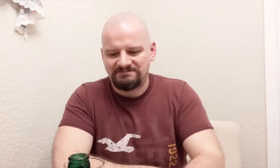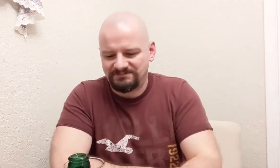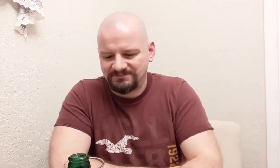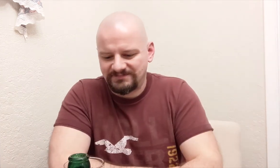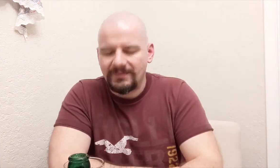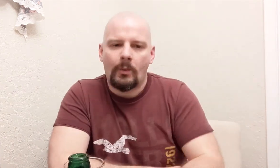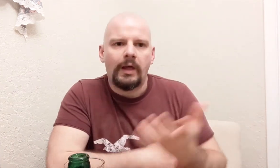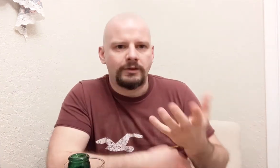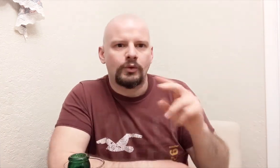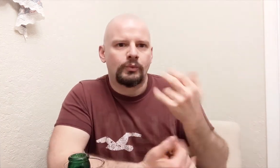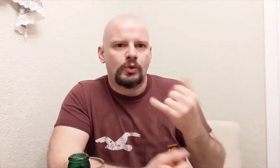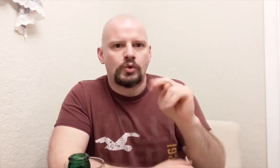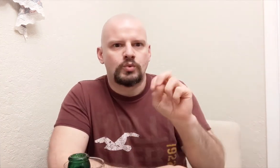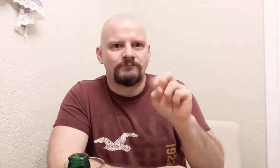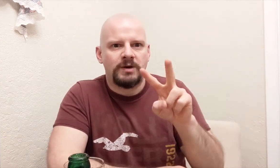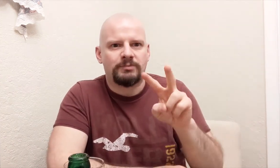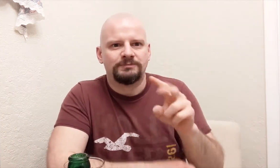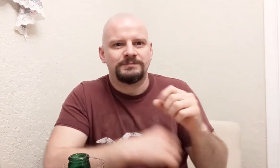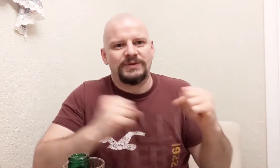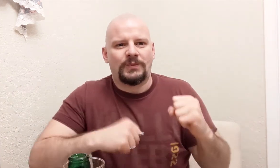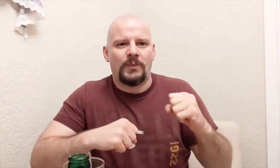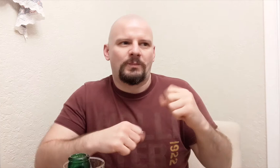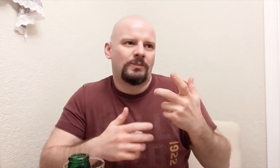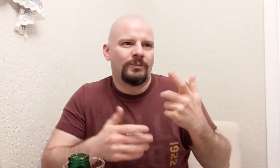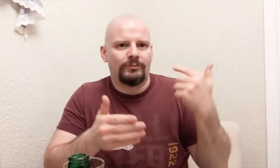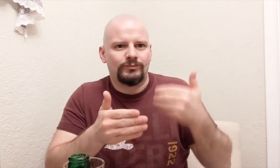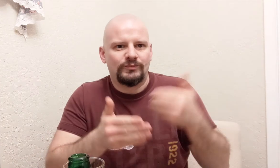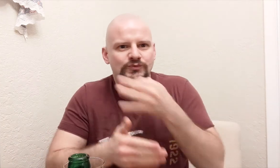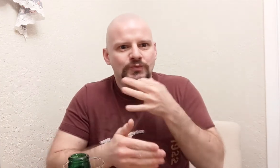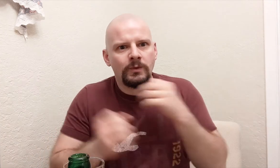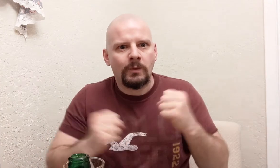Well, it's November and winter is approaching.